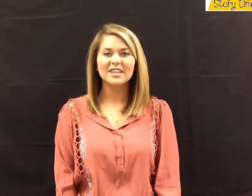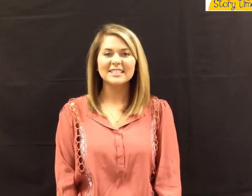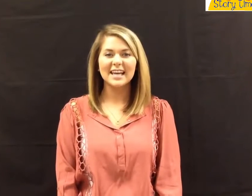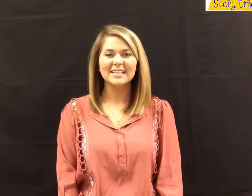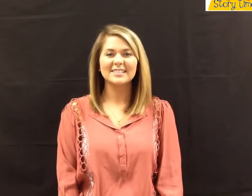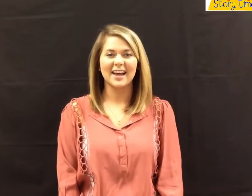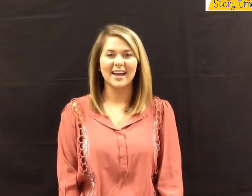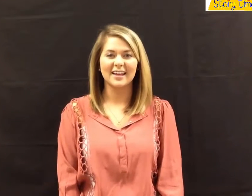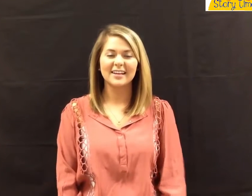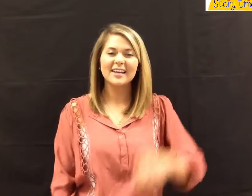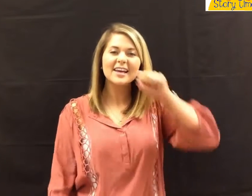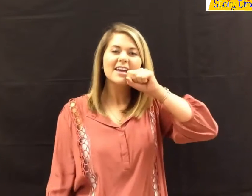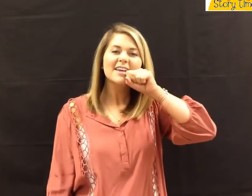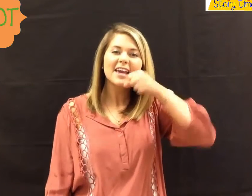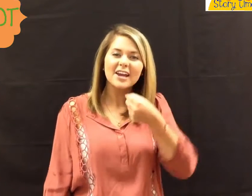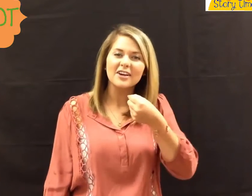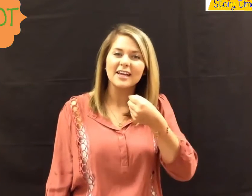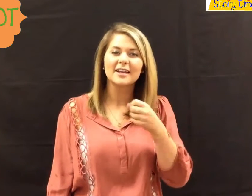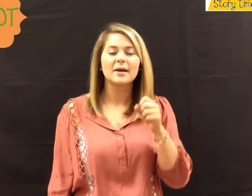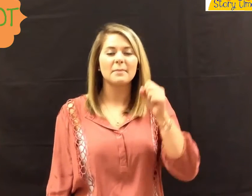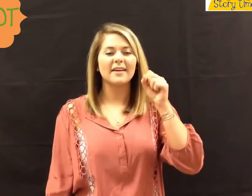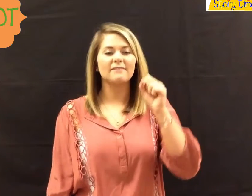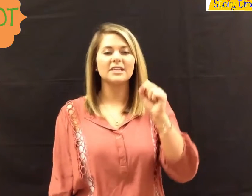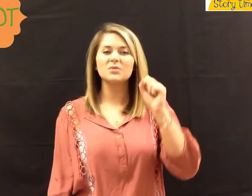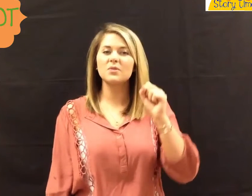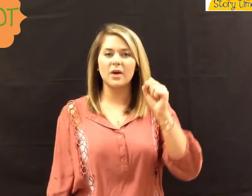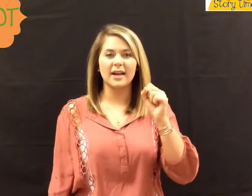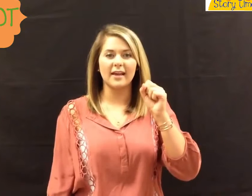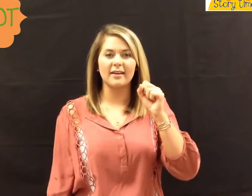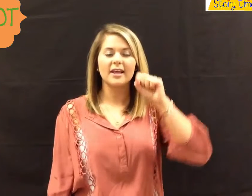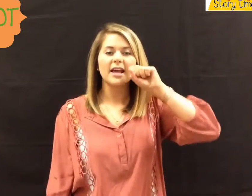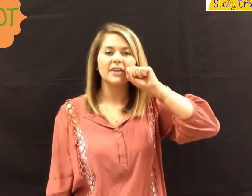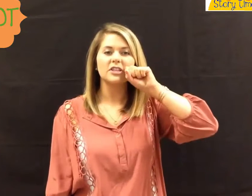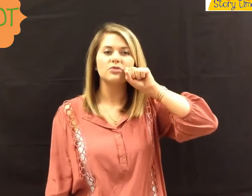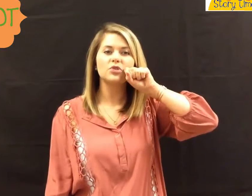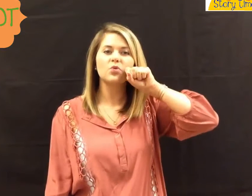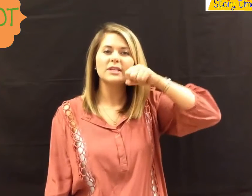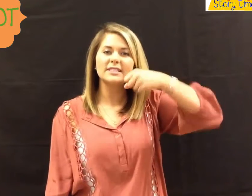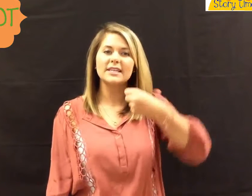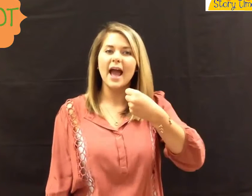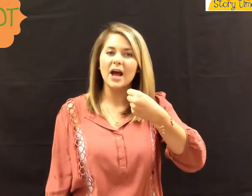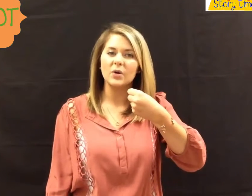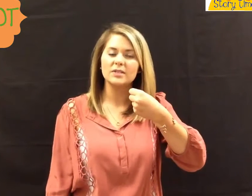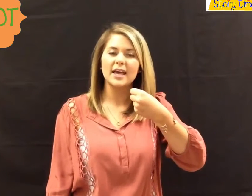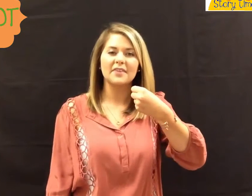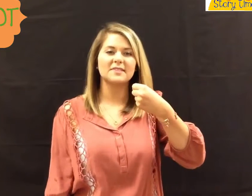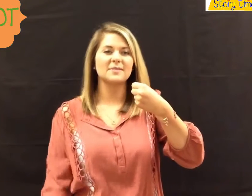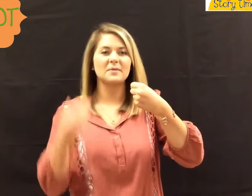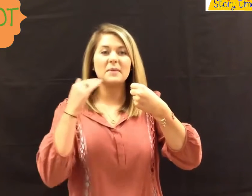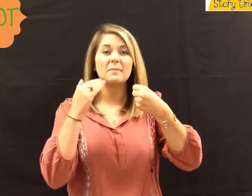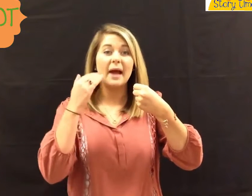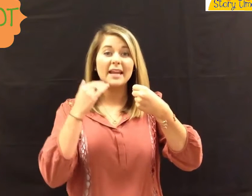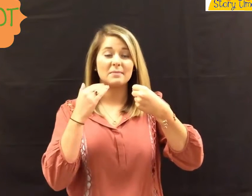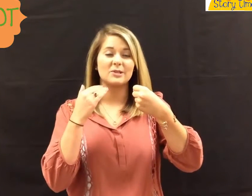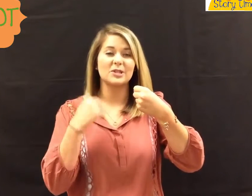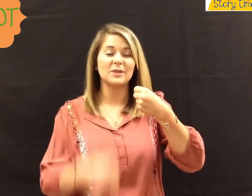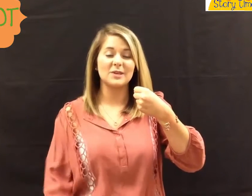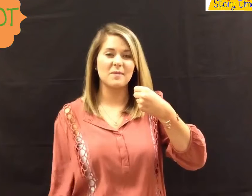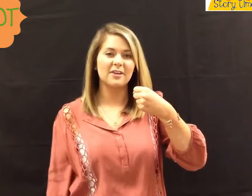For the second sign, "carrot," make a fist with one hand, and then twist it out at the same time you make a biting motion with your mouth.